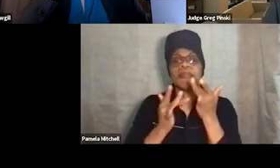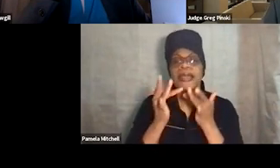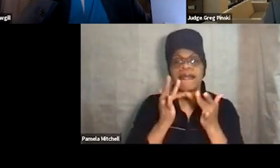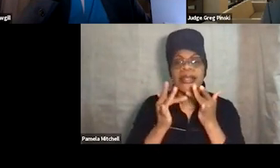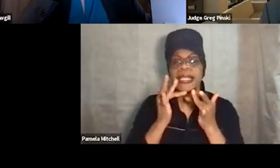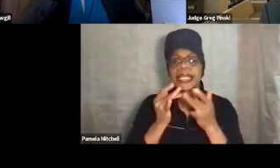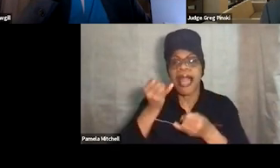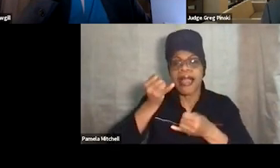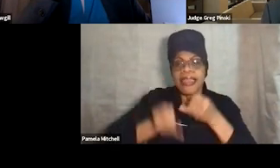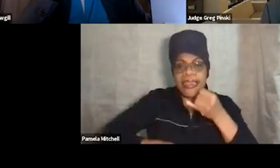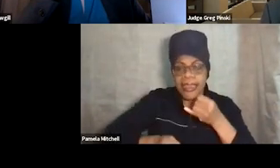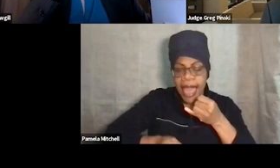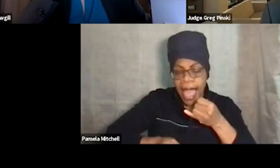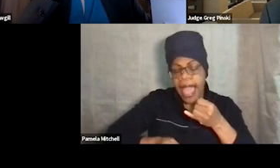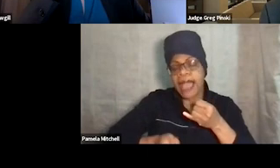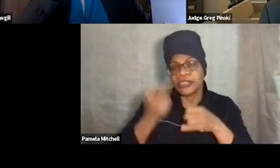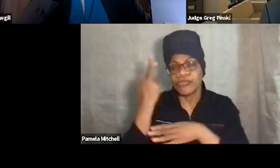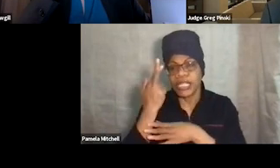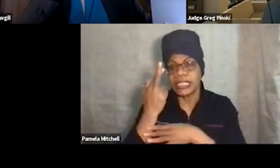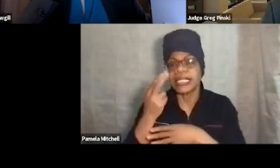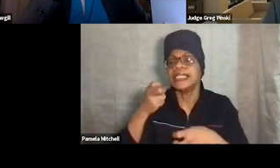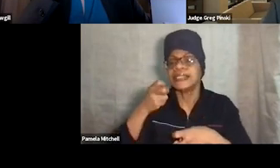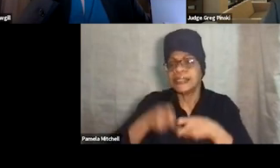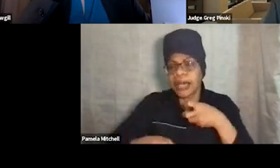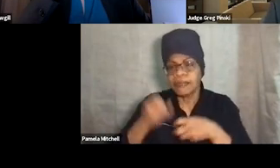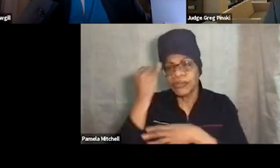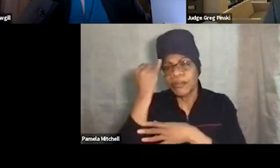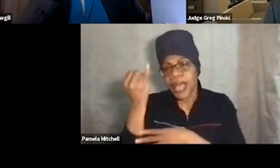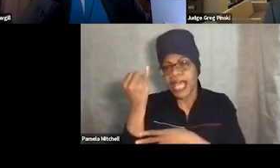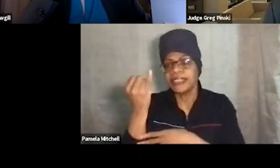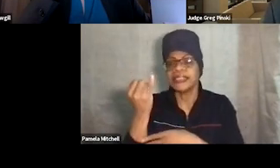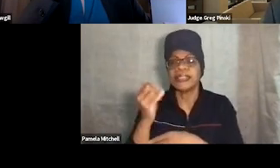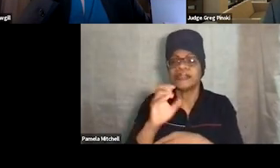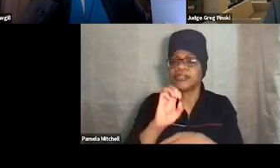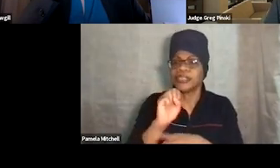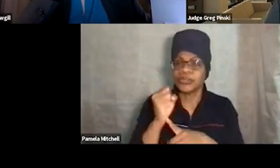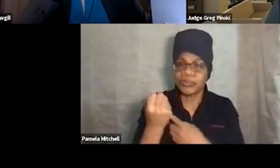It's hard to imagine any circumstance under which a jail sanction is a treatment response